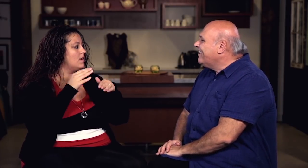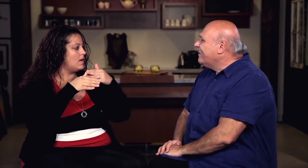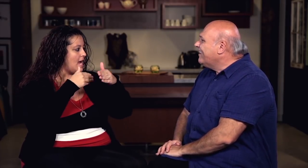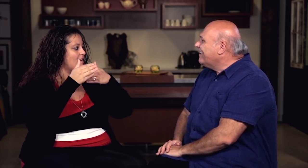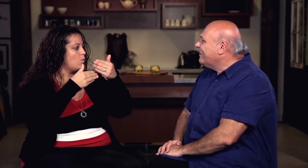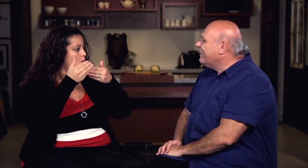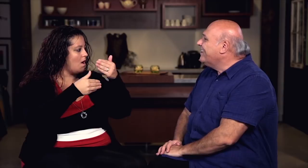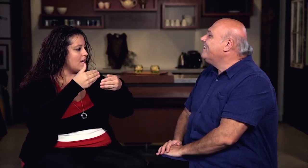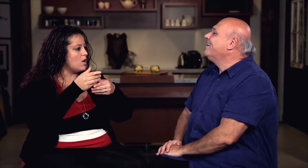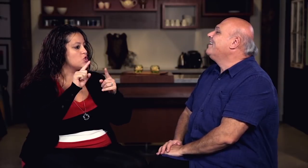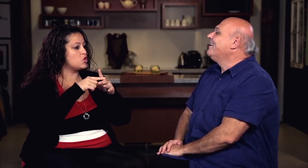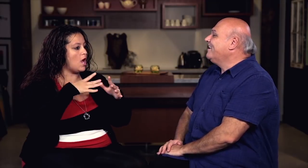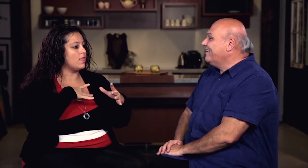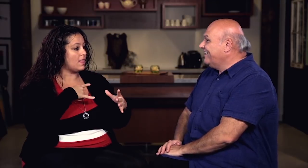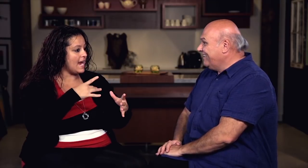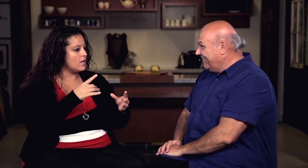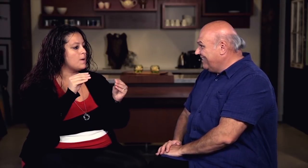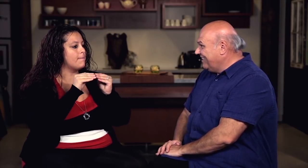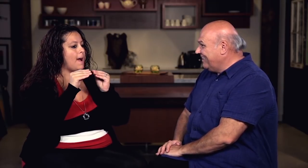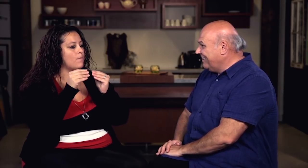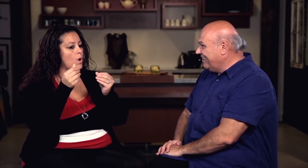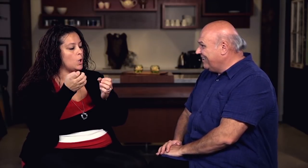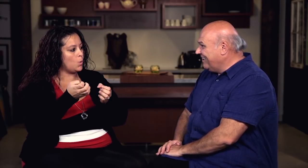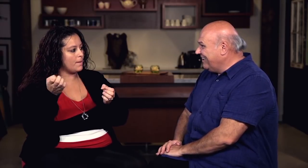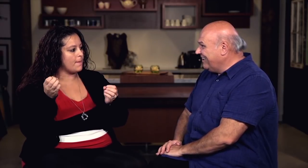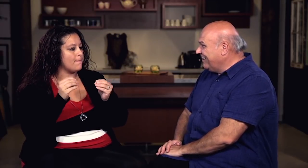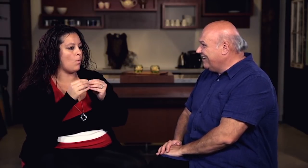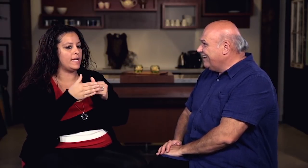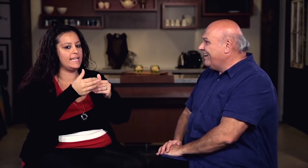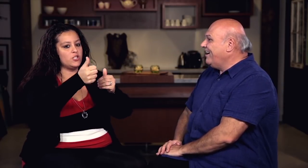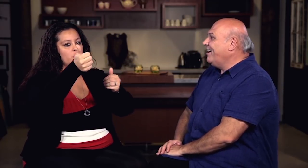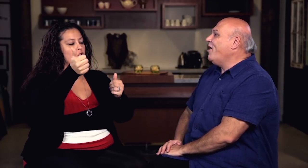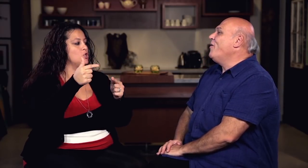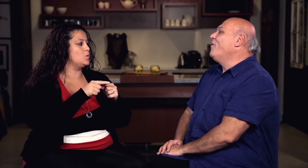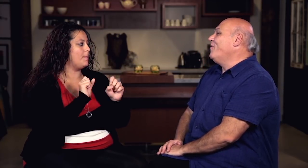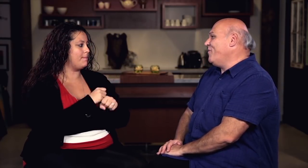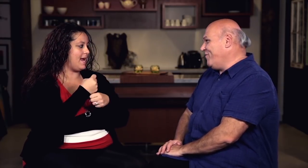only make simple things. But as I progressed and began to like it, with more equipment